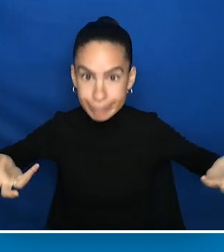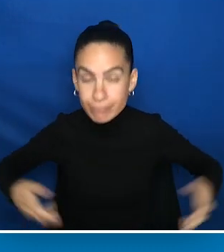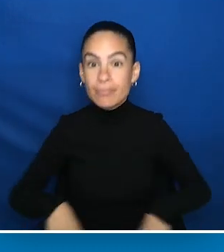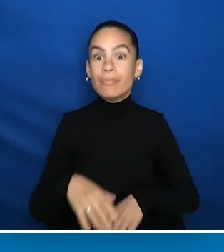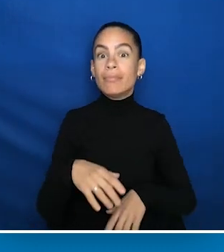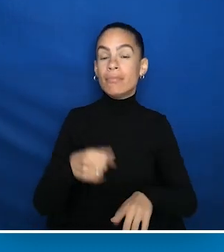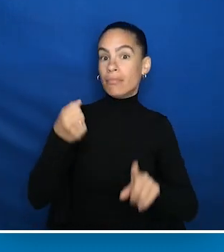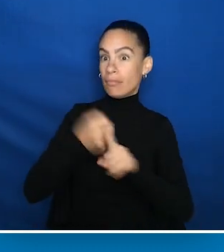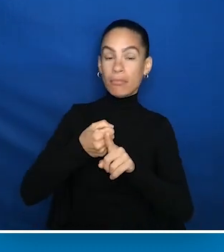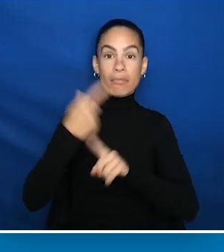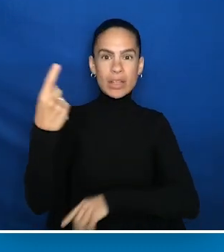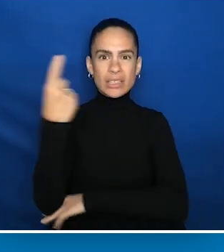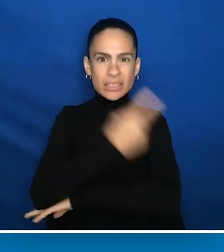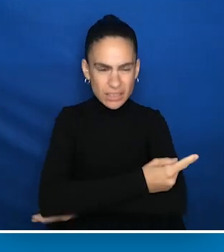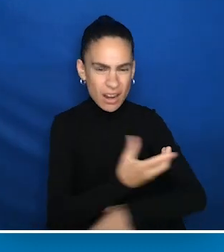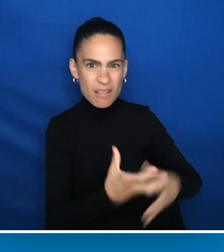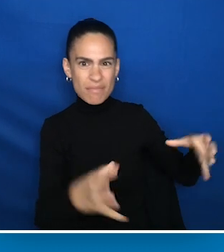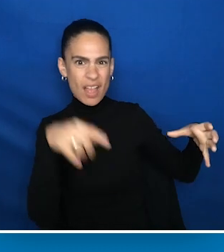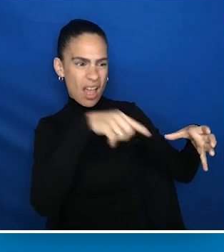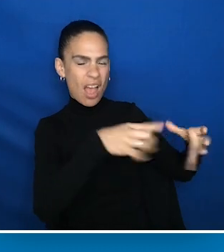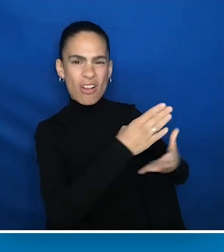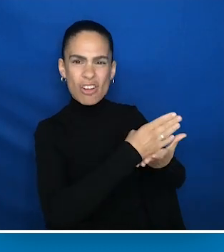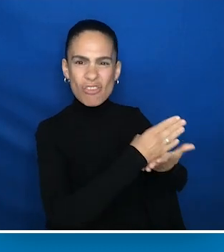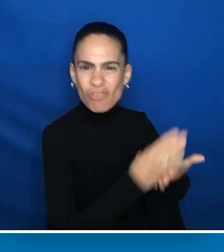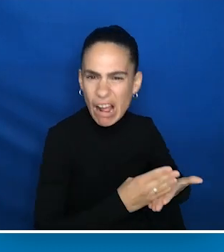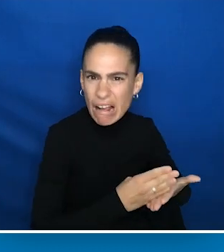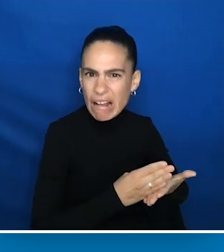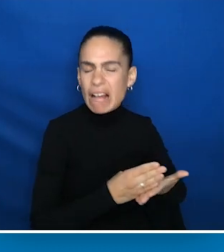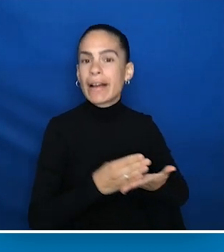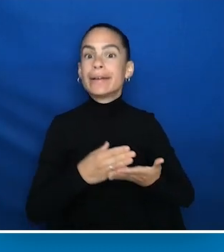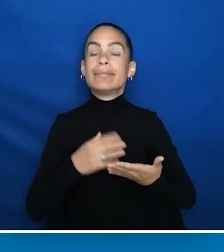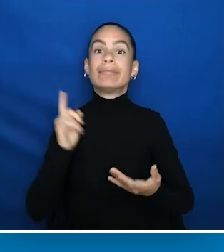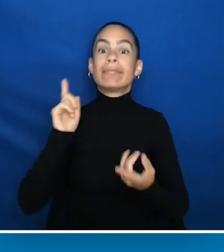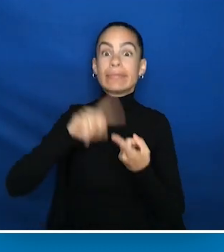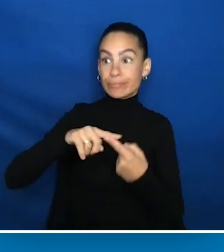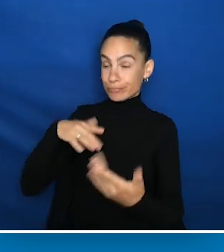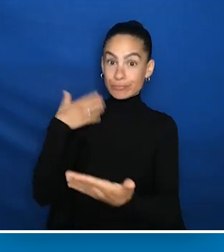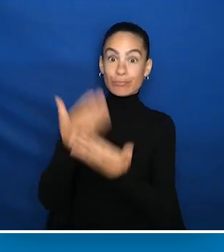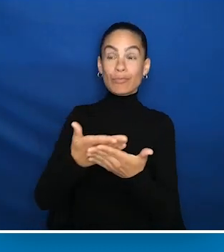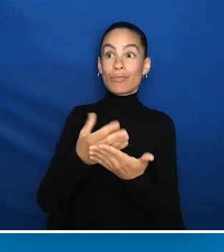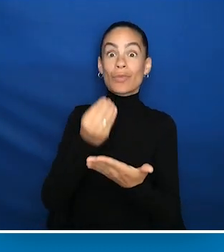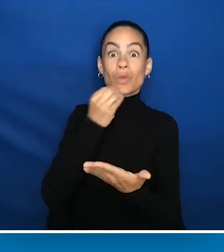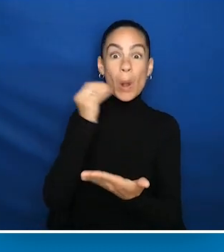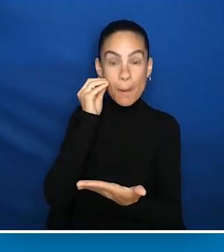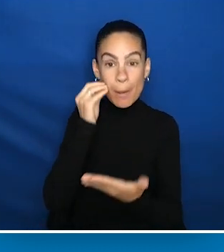And as time went on, that crack widened until by the time the man got home, all the water had leaked out of the pot.